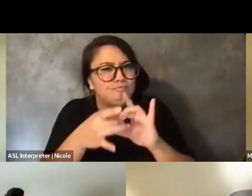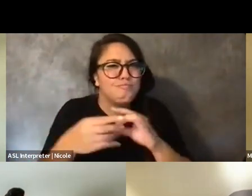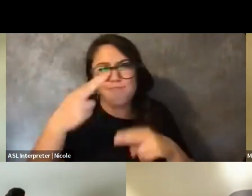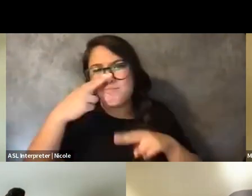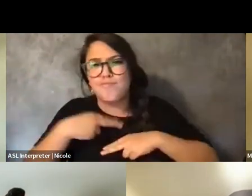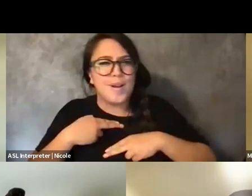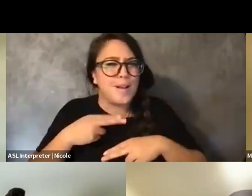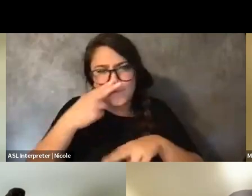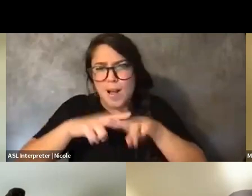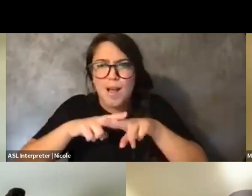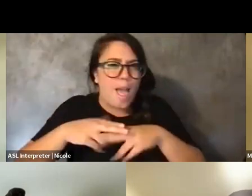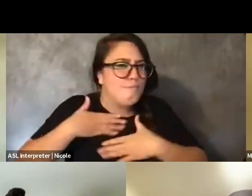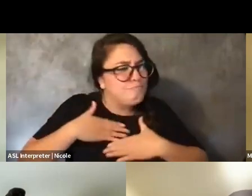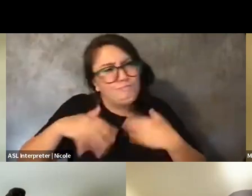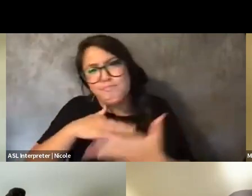As Imani said, just finding that time for care.